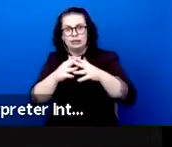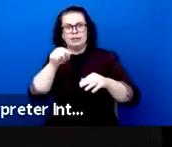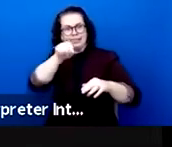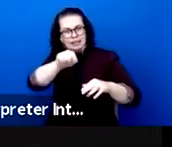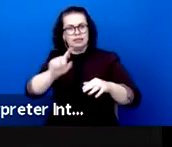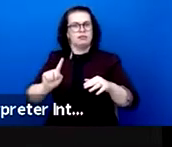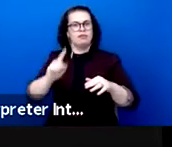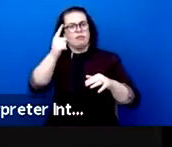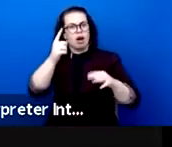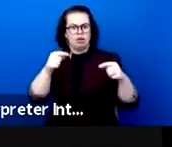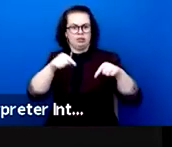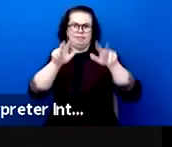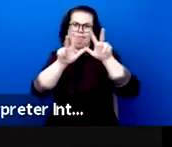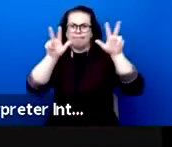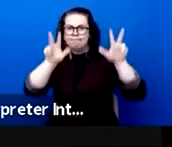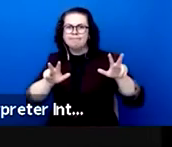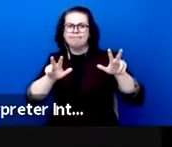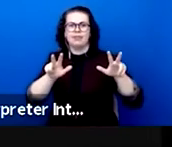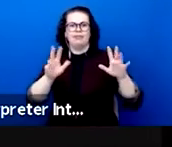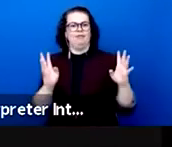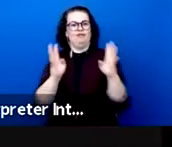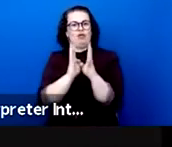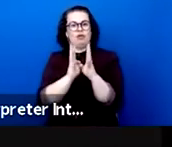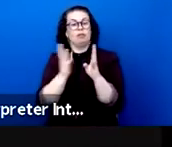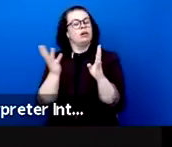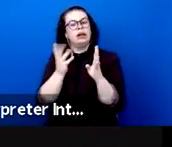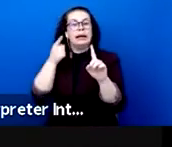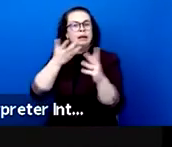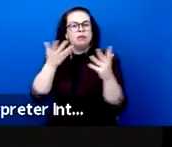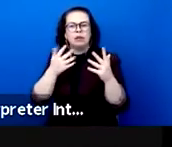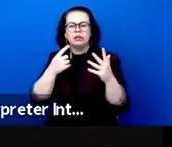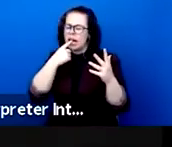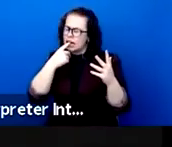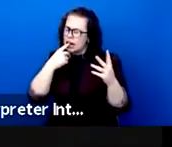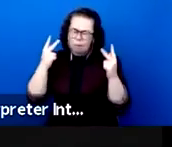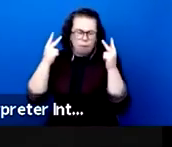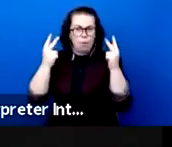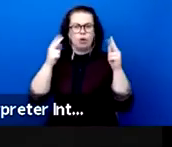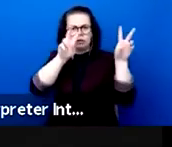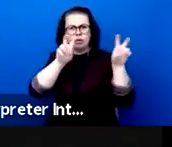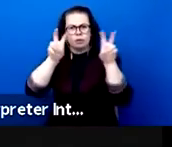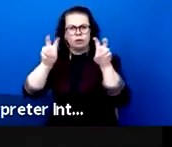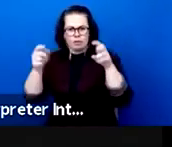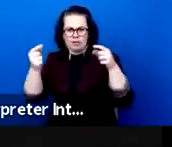all the important issues that everyone wanted to share. Thank you for your ability